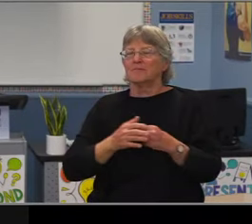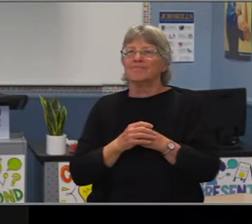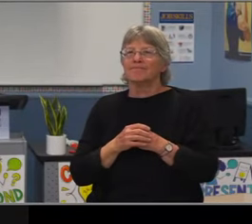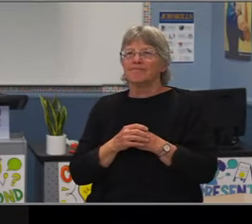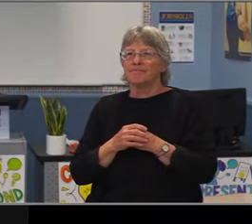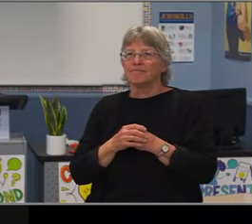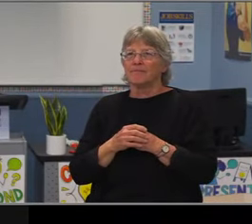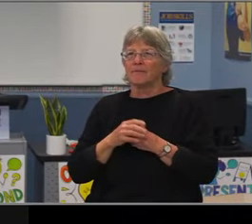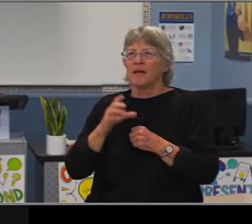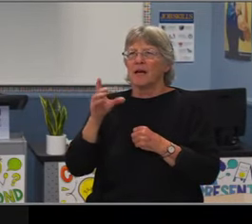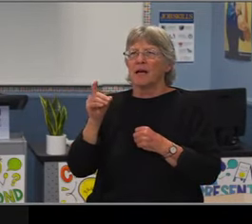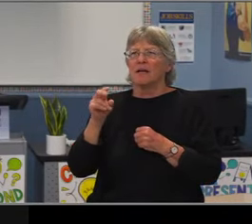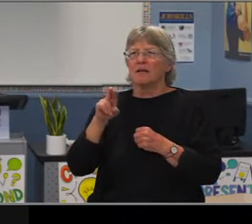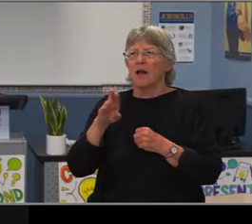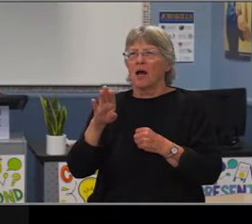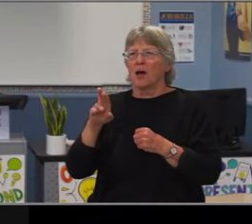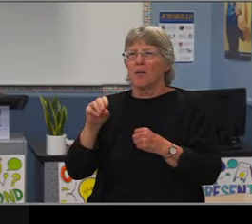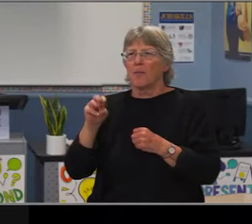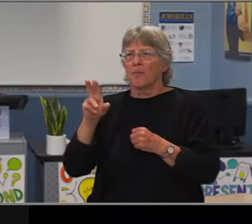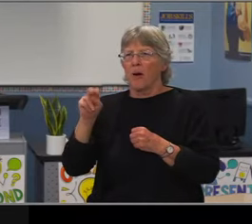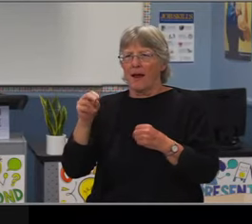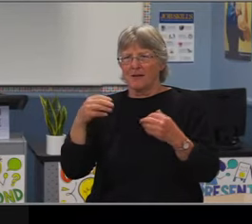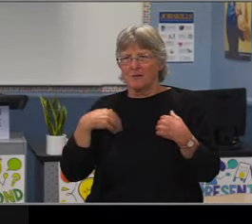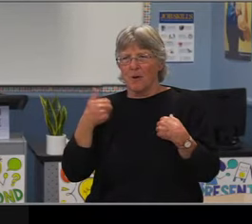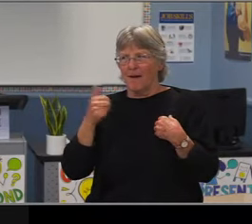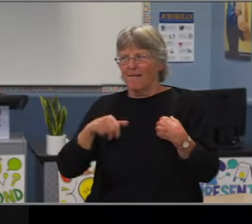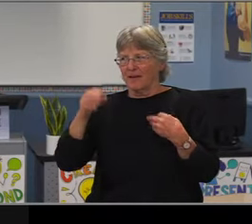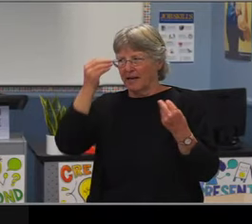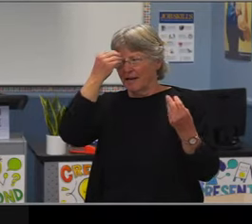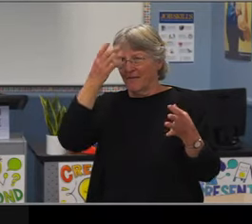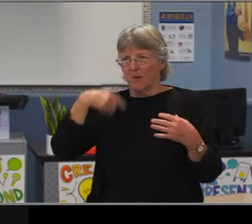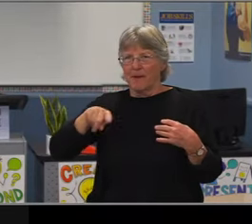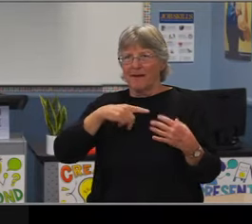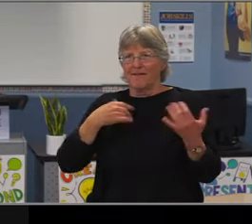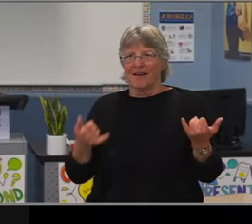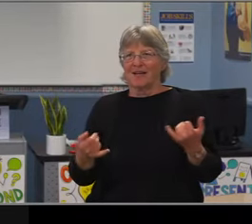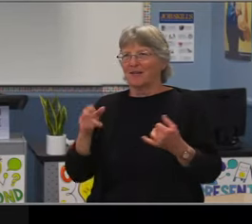Charles R. Drew University, UCLA, and Cal State Long Beach.